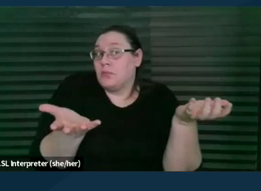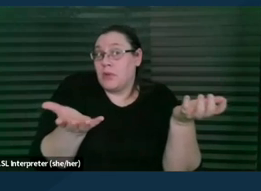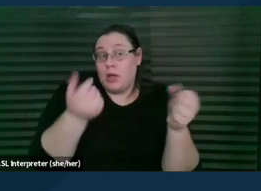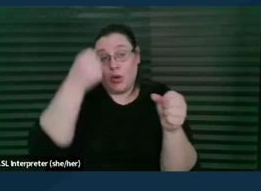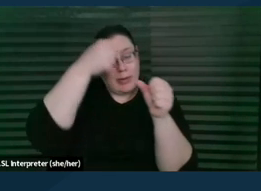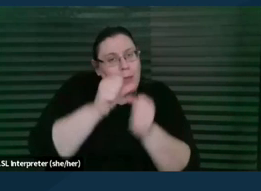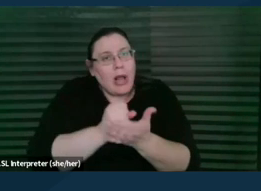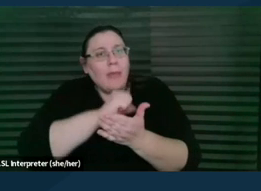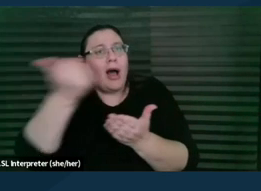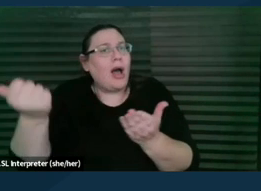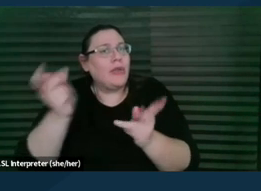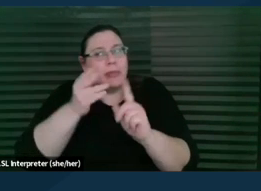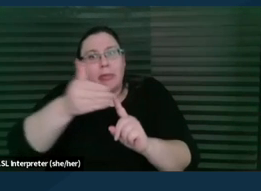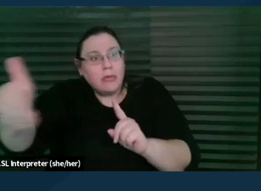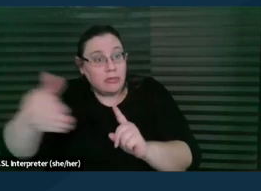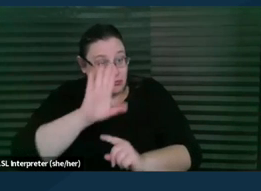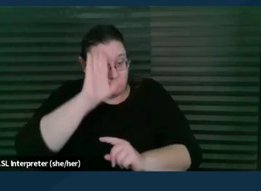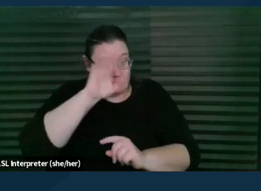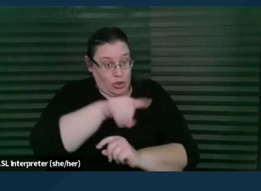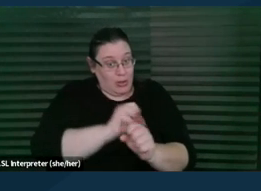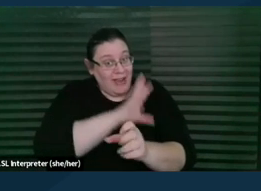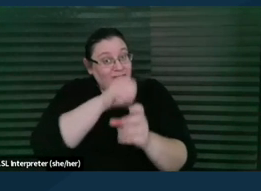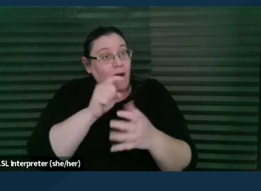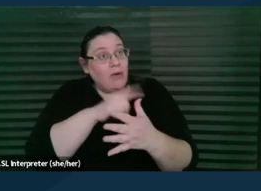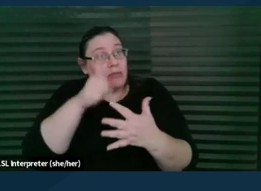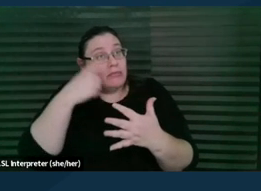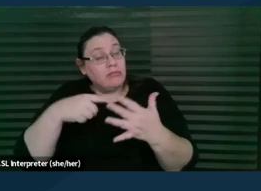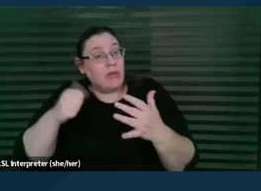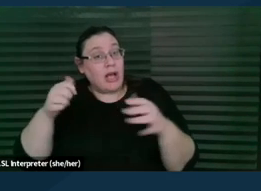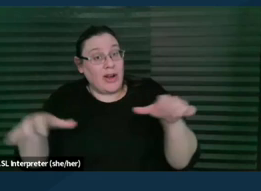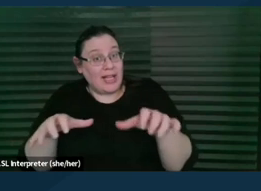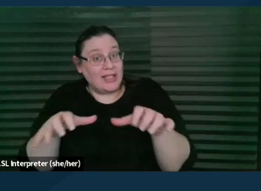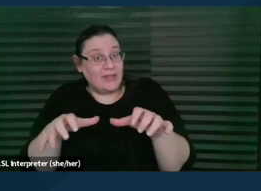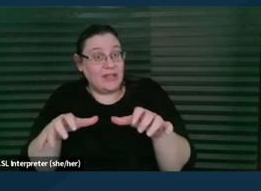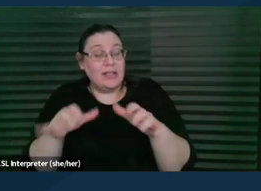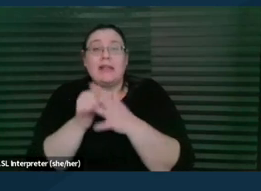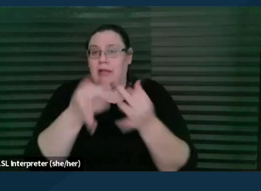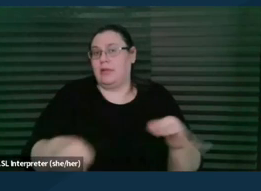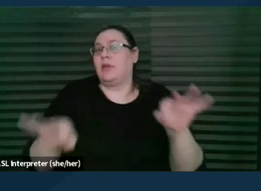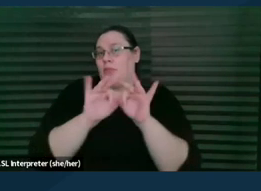Did you know you could get involved in these other activities? And that's a really important part of what we do to help,